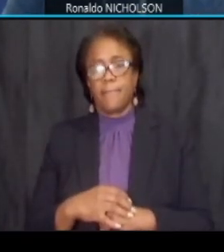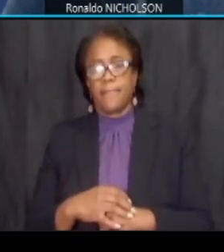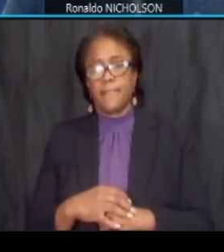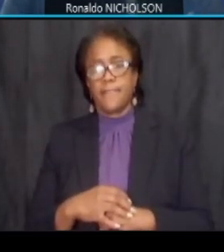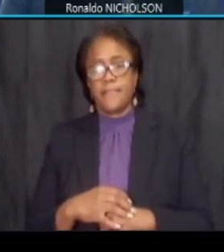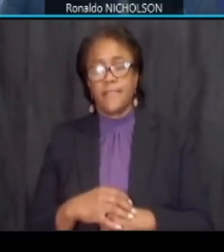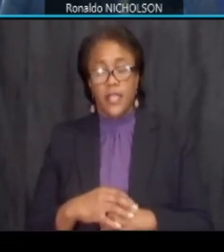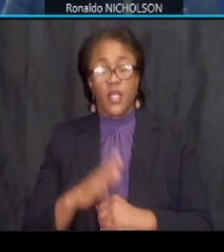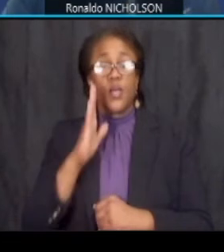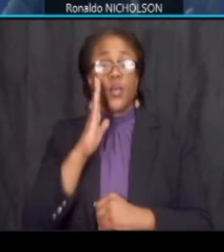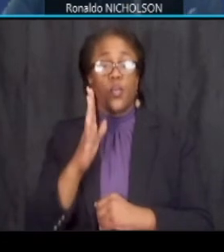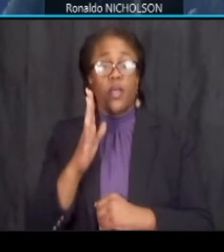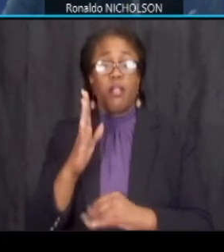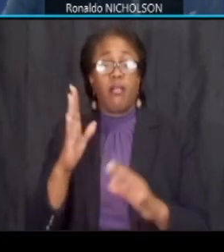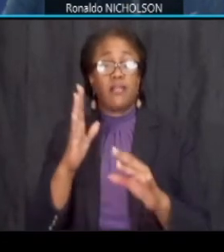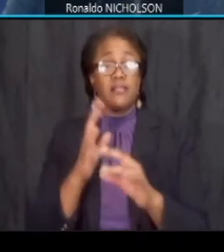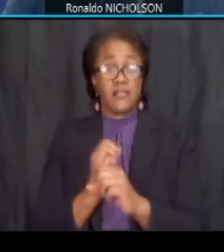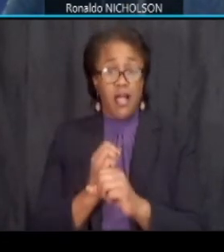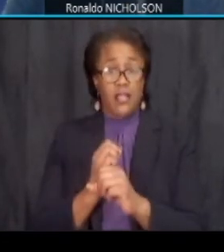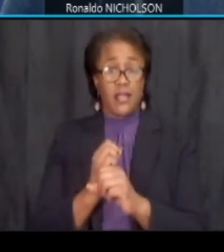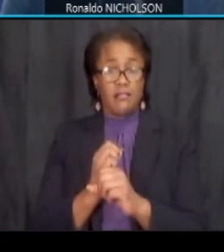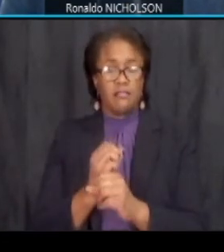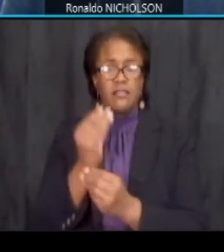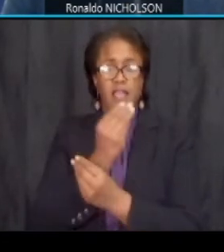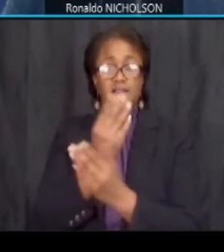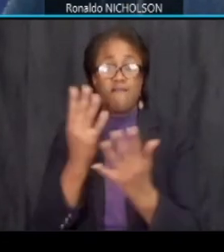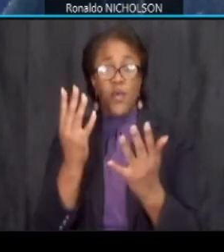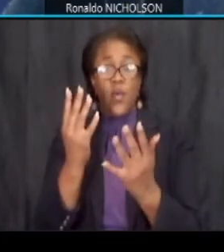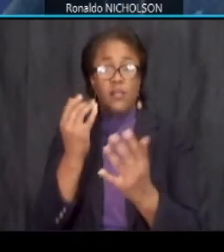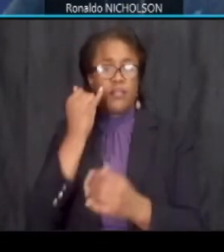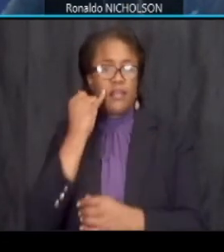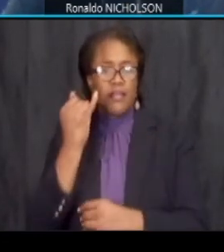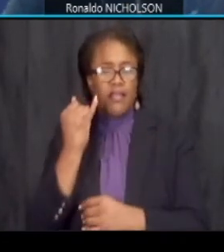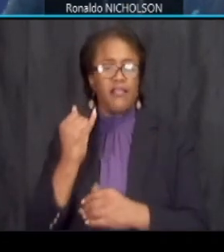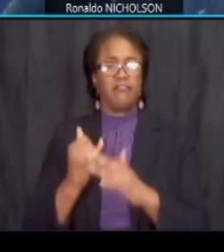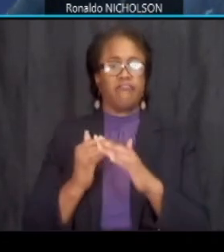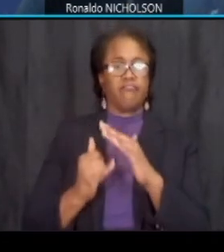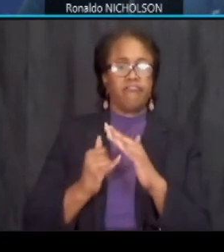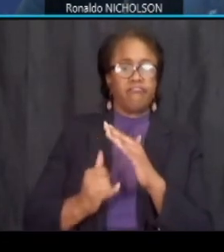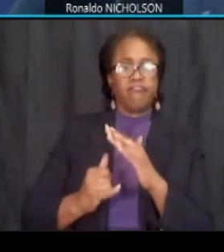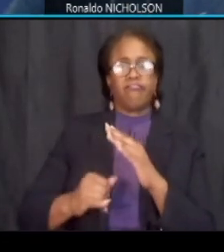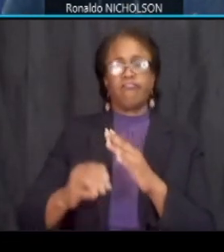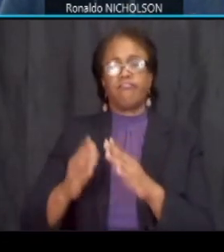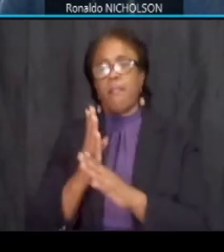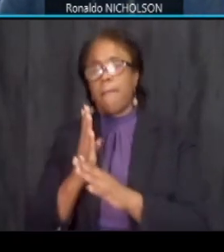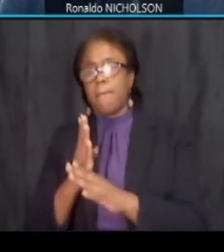we will consolidate and inform of transit movements moving bus stops